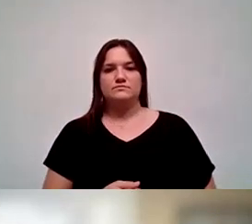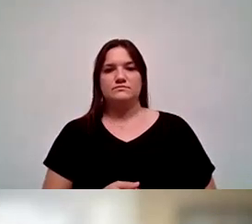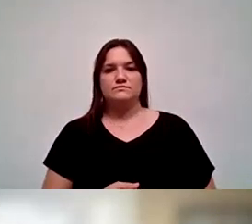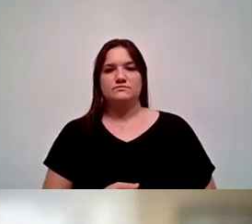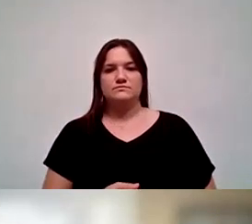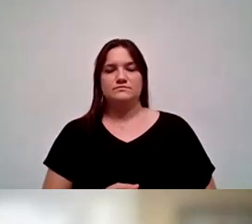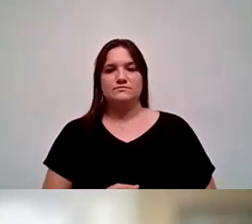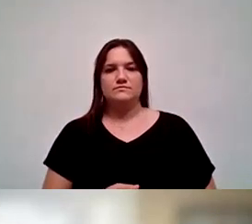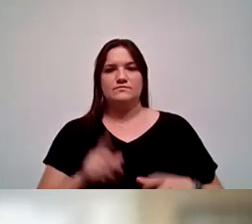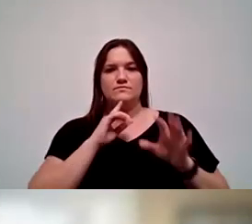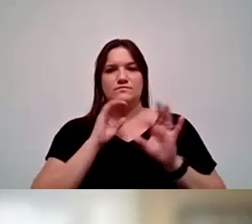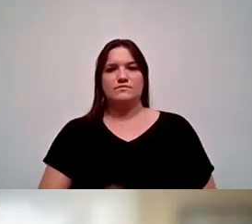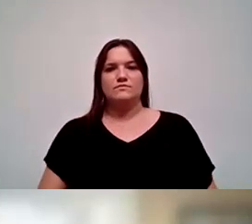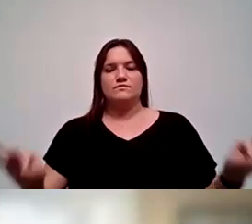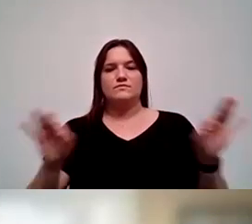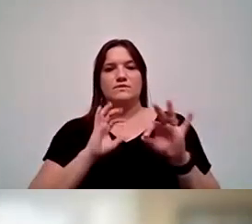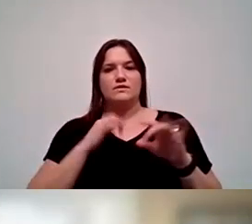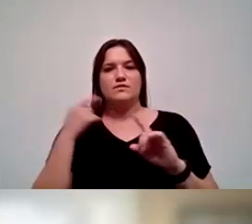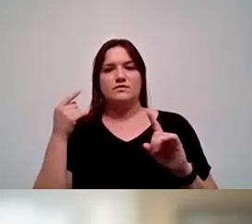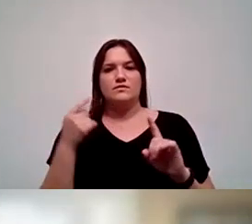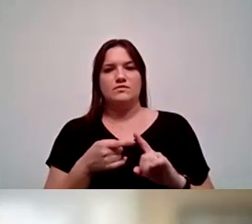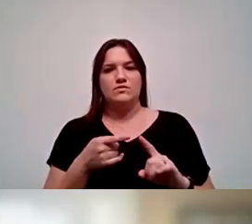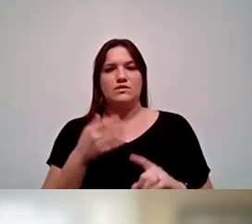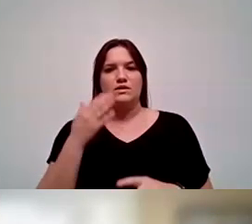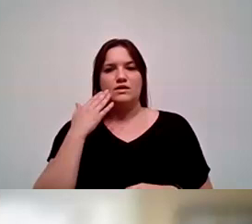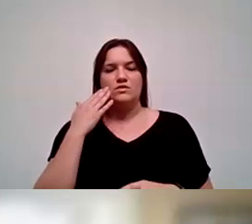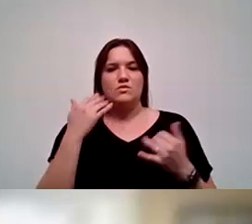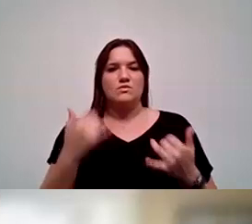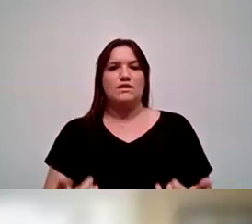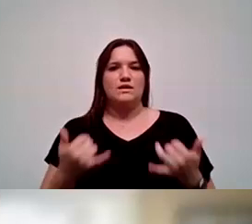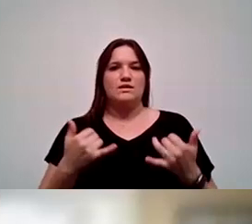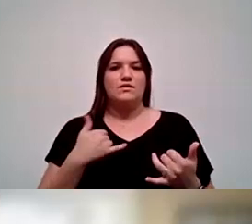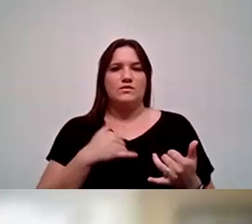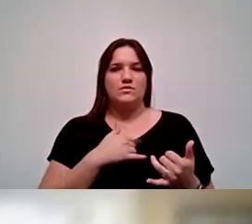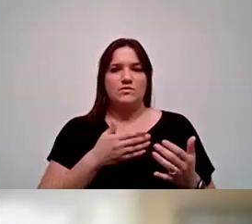That's critical to our mission. And I know right now we are going through our process